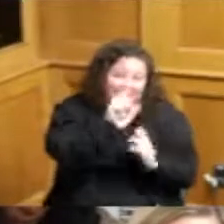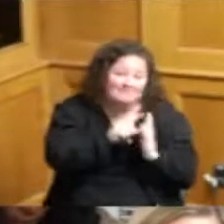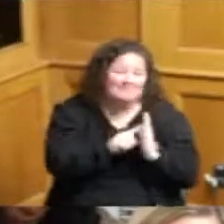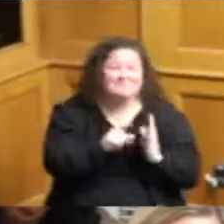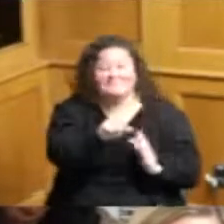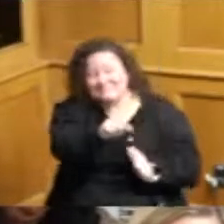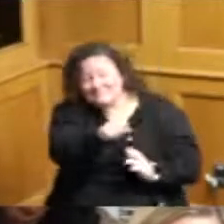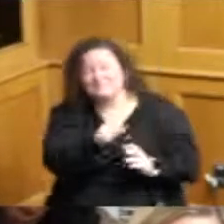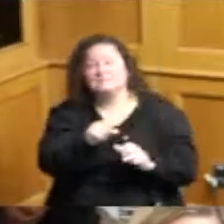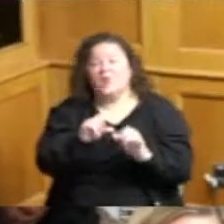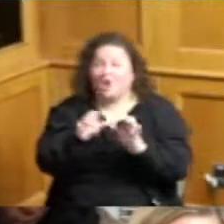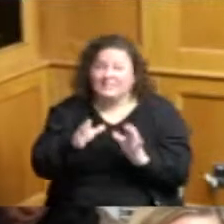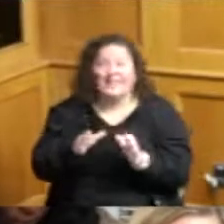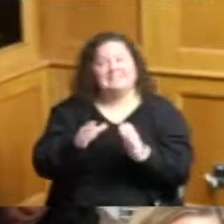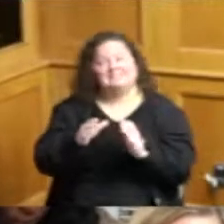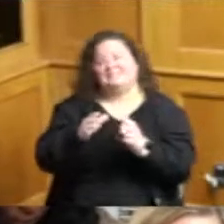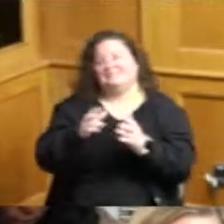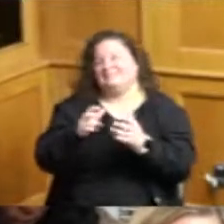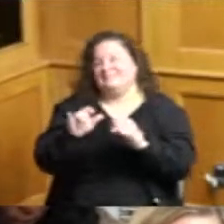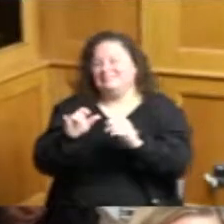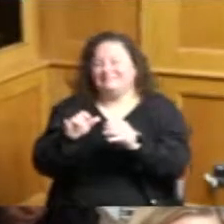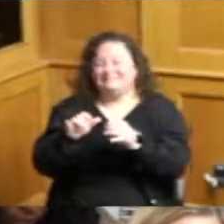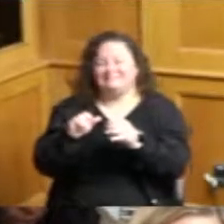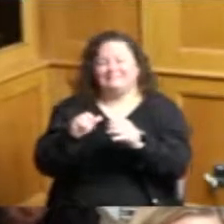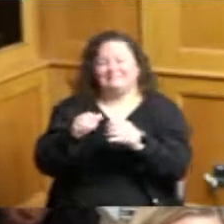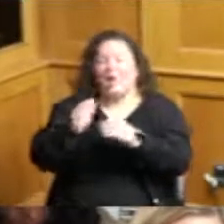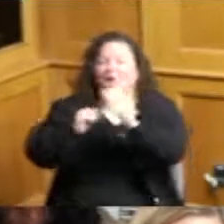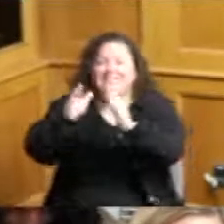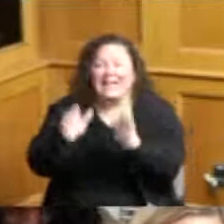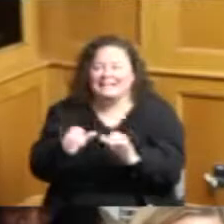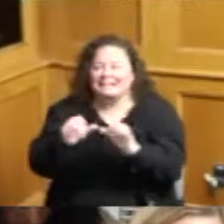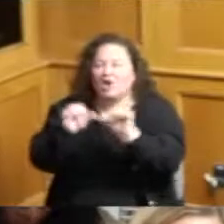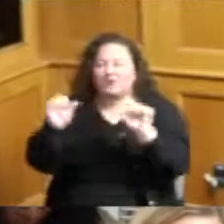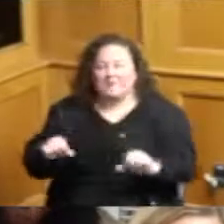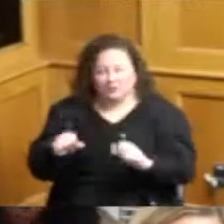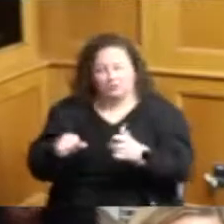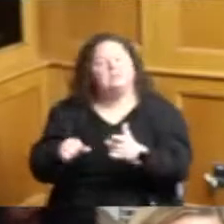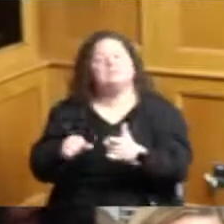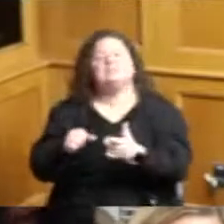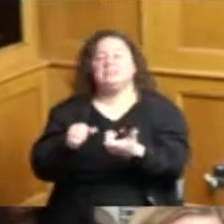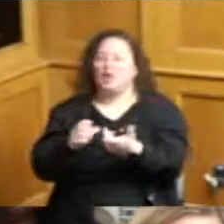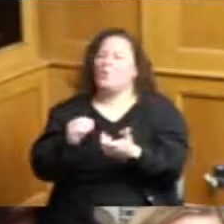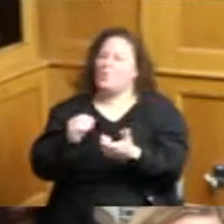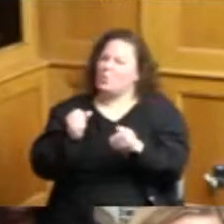or engineers but again please check out the website and from that standpoint we would love to